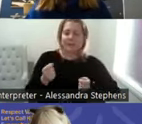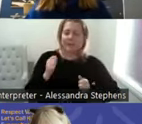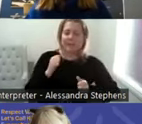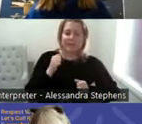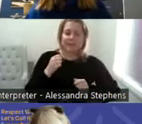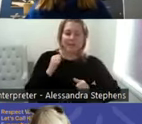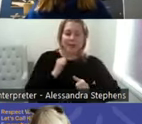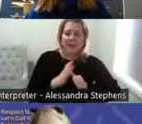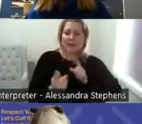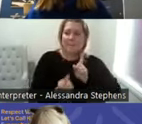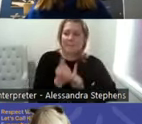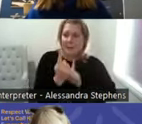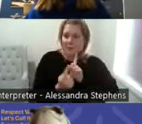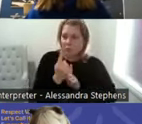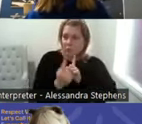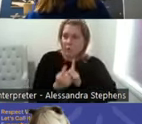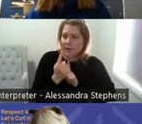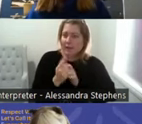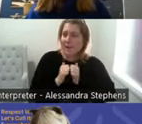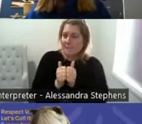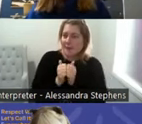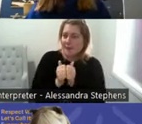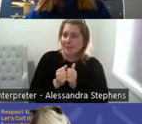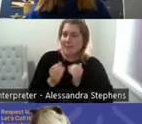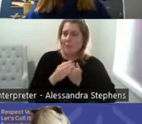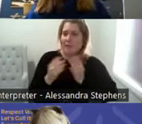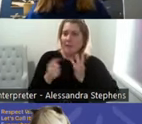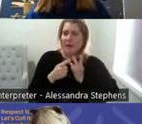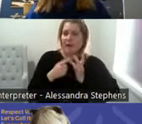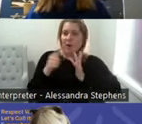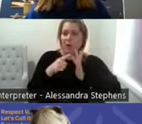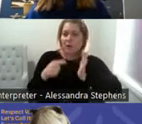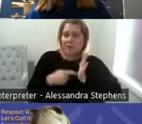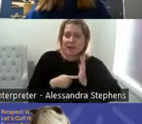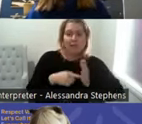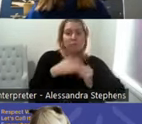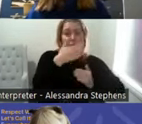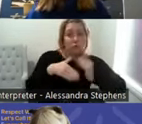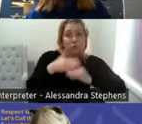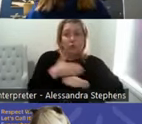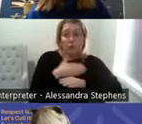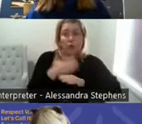occupational therapists and other health care professionals, social workers, psychologists, so